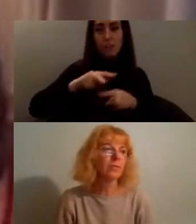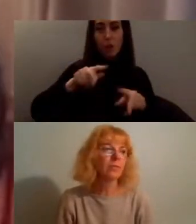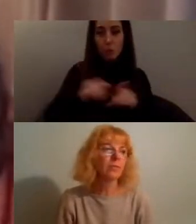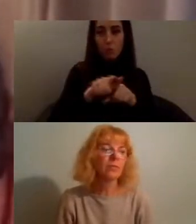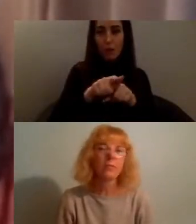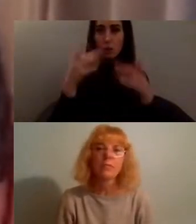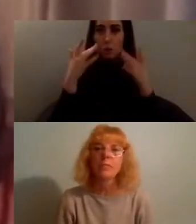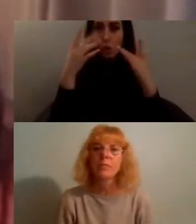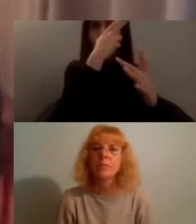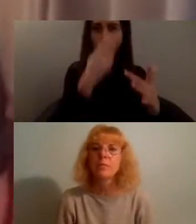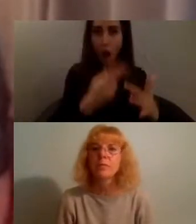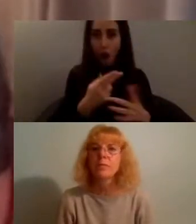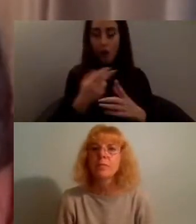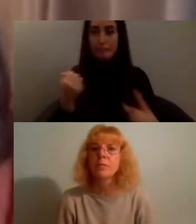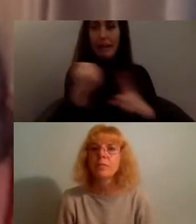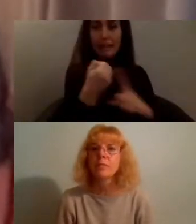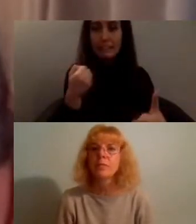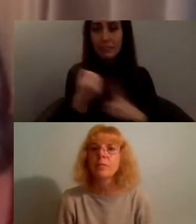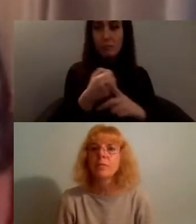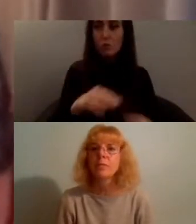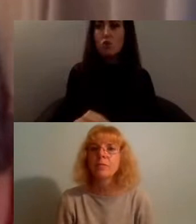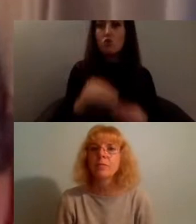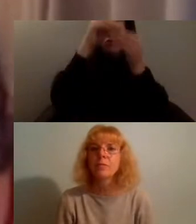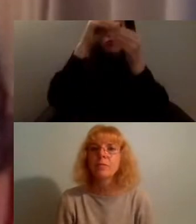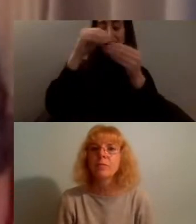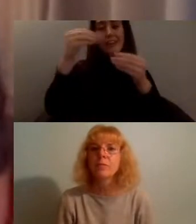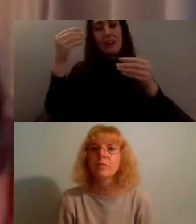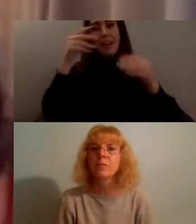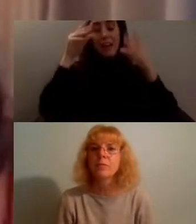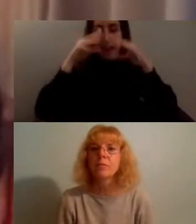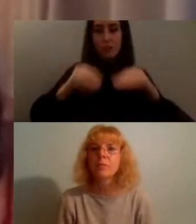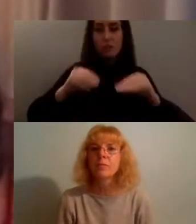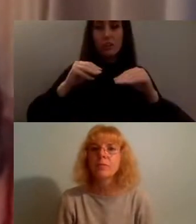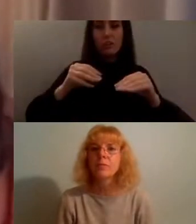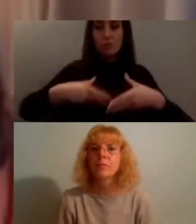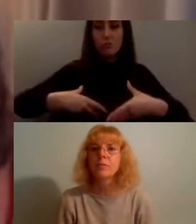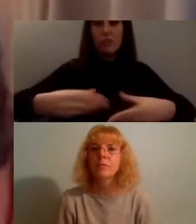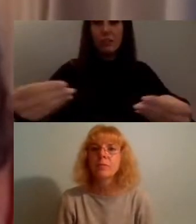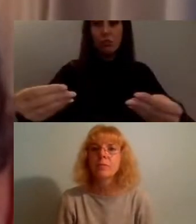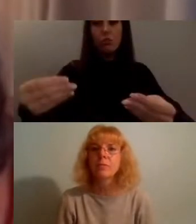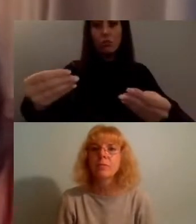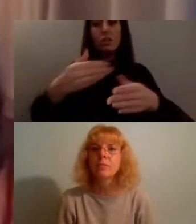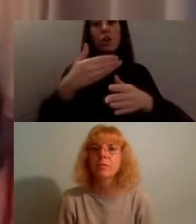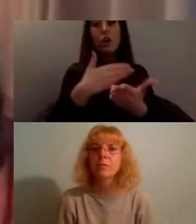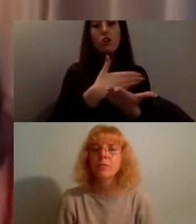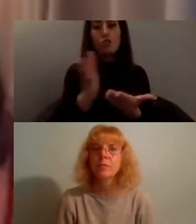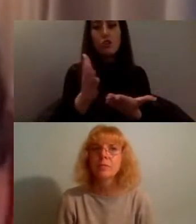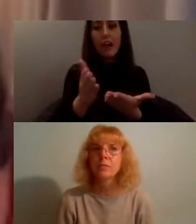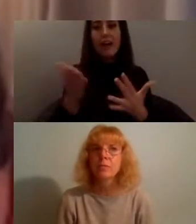build community create educational resources and share accessible information that counters harmful